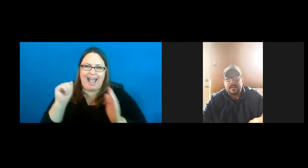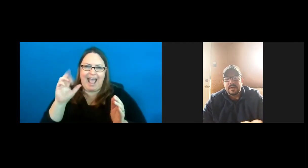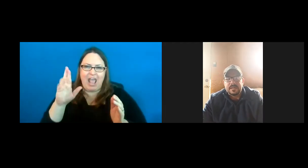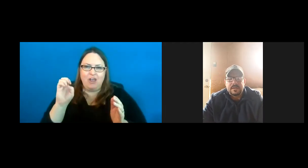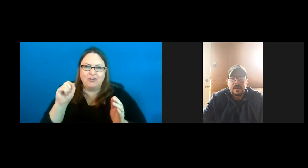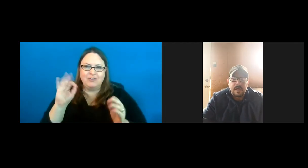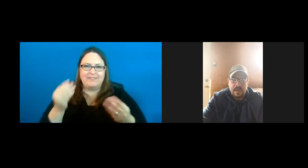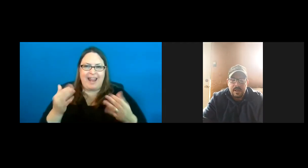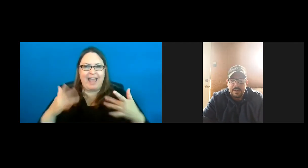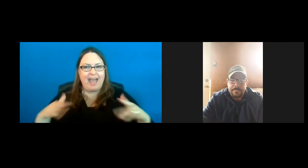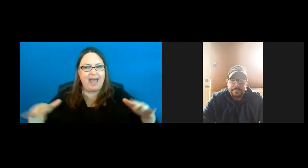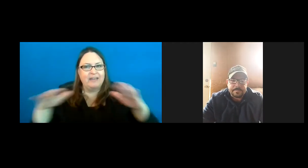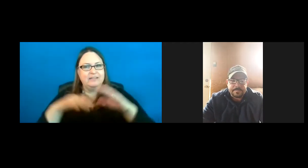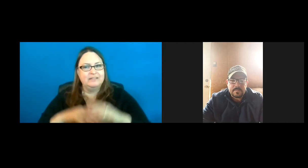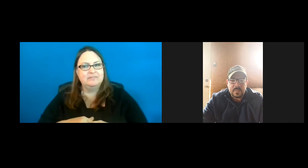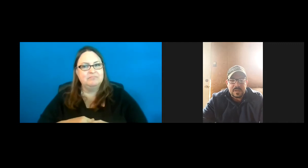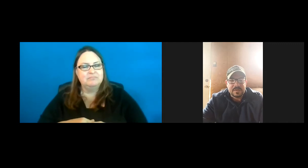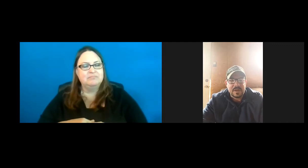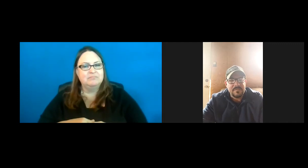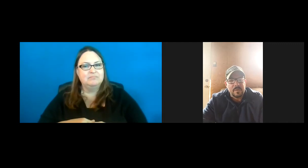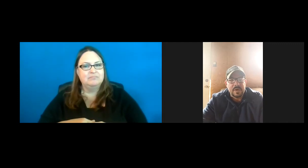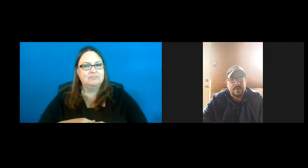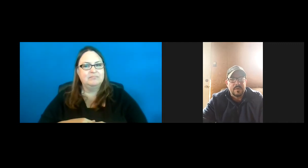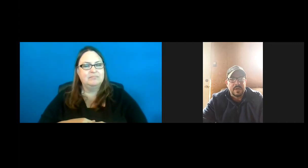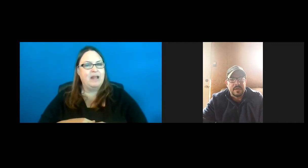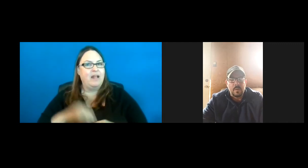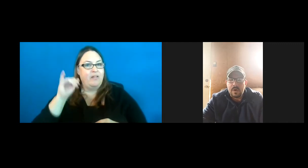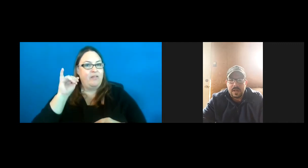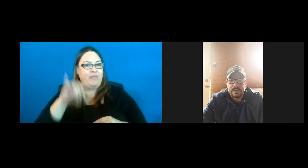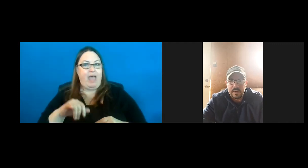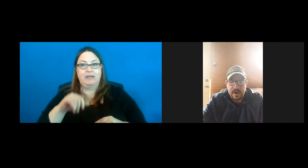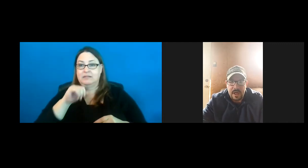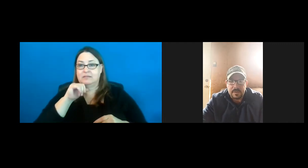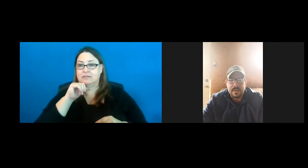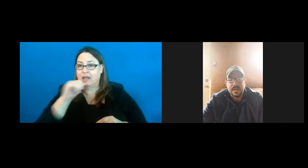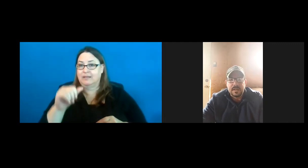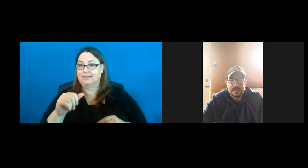doesn't decipher whether you can walk out there or not.